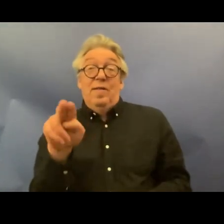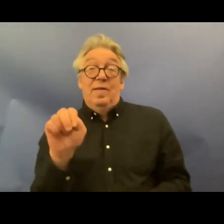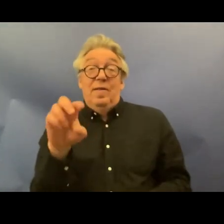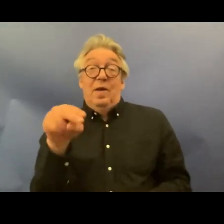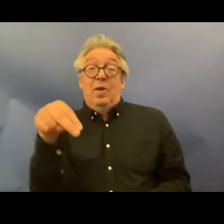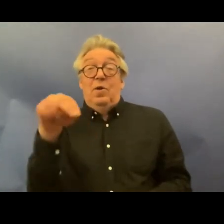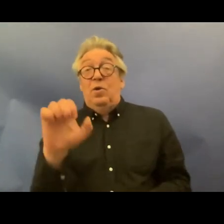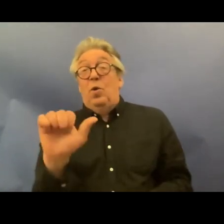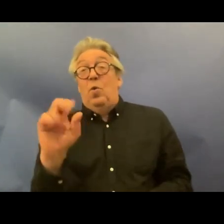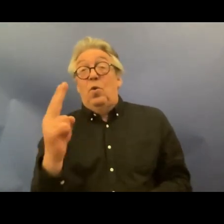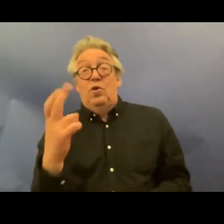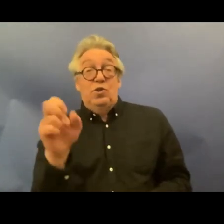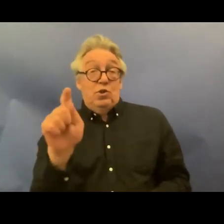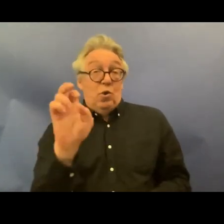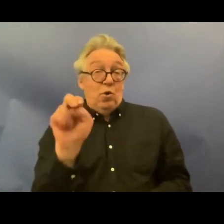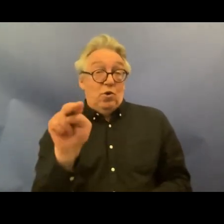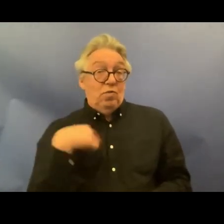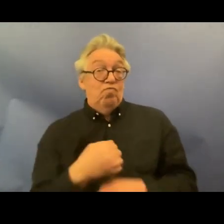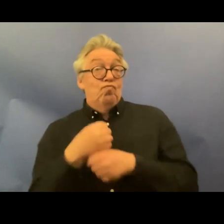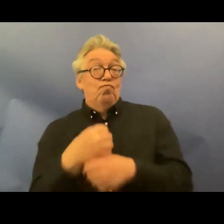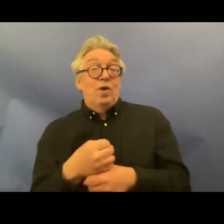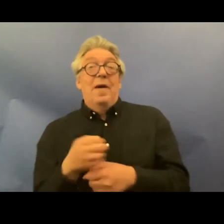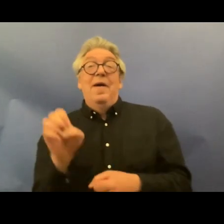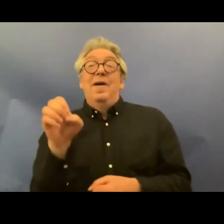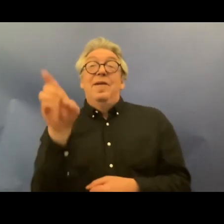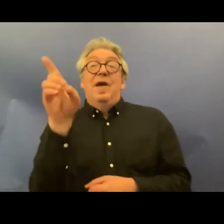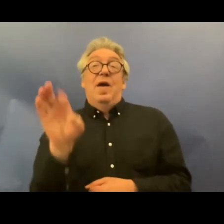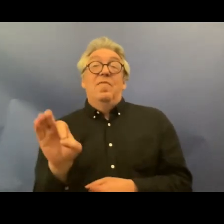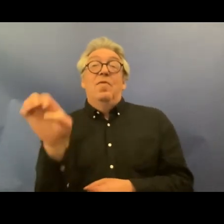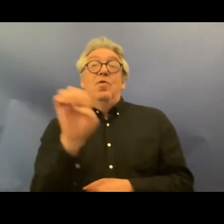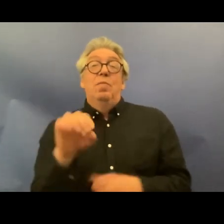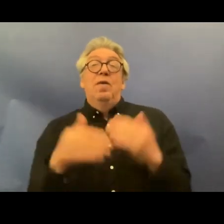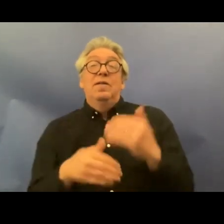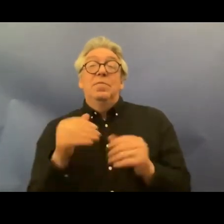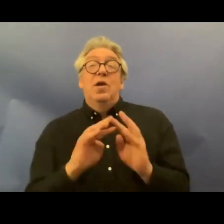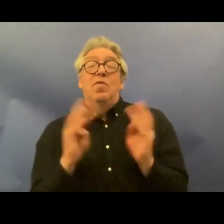forum and you should be able to those of you who need to access sign